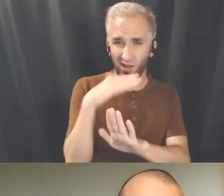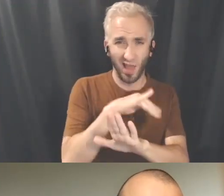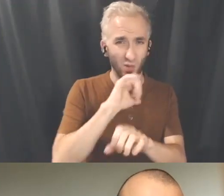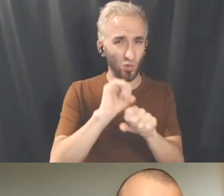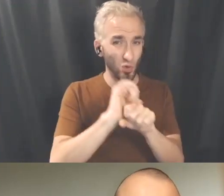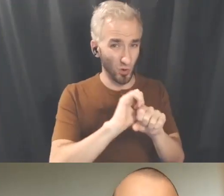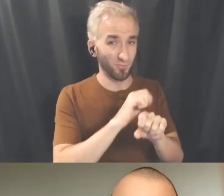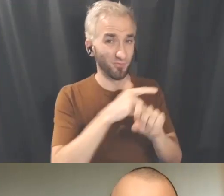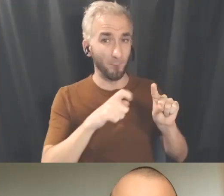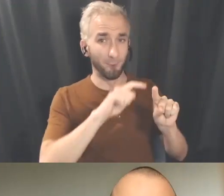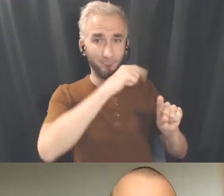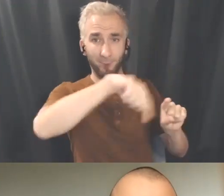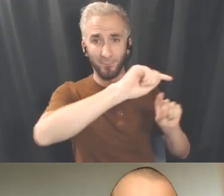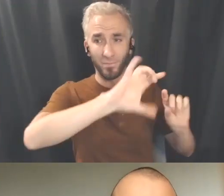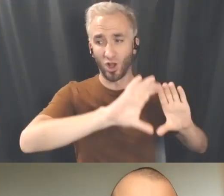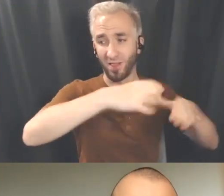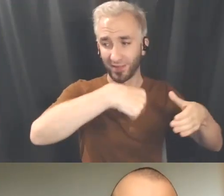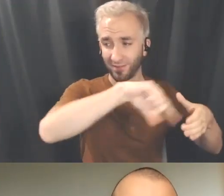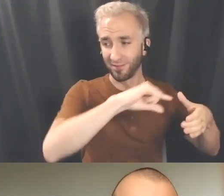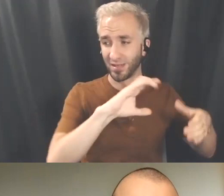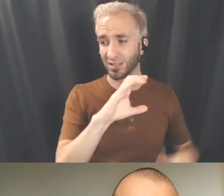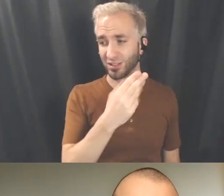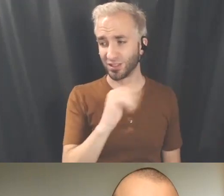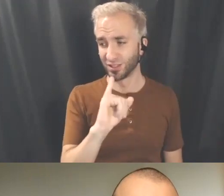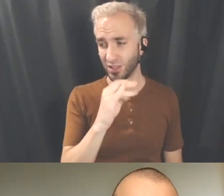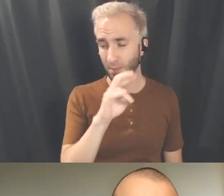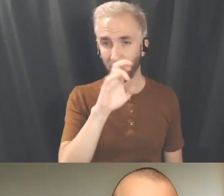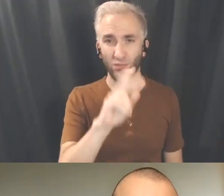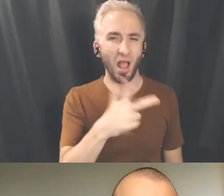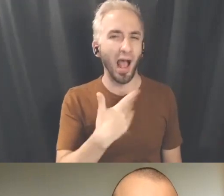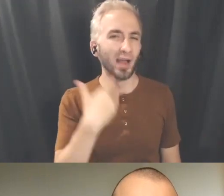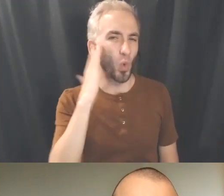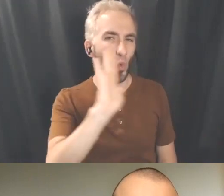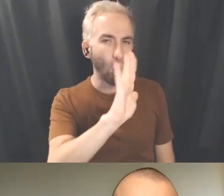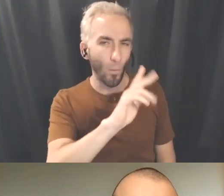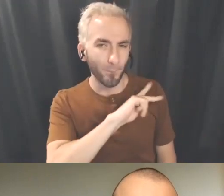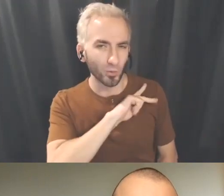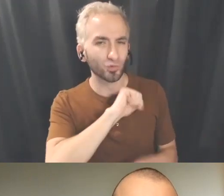I think I was aware a lot of your personal work and personal work that I've seen that